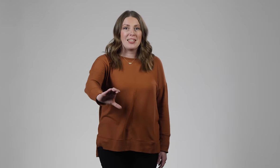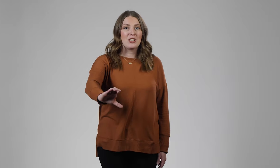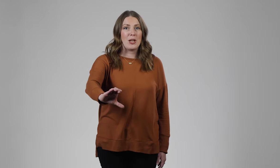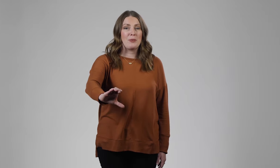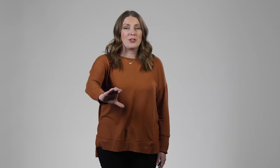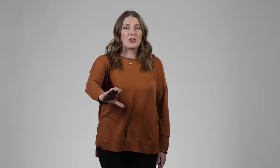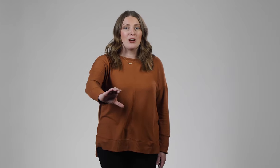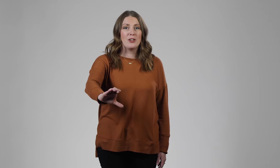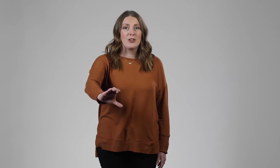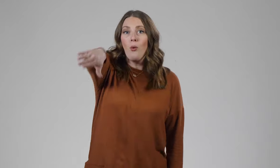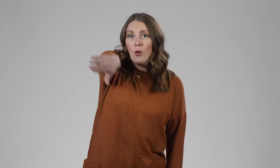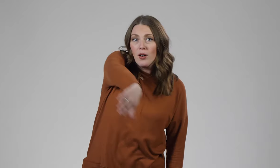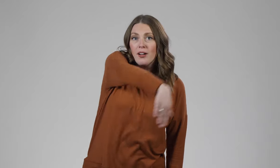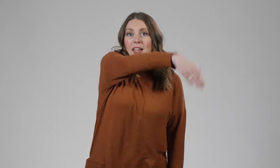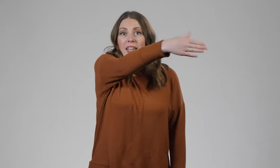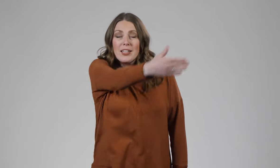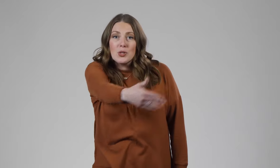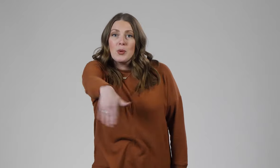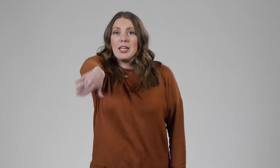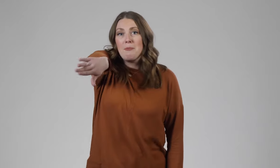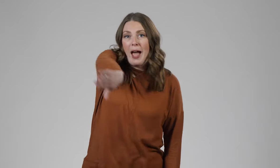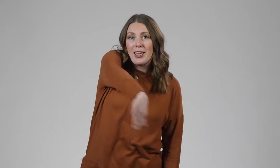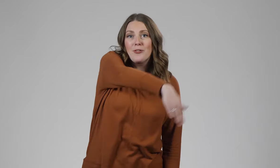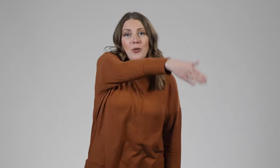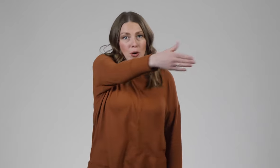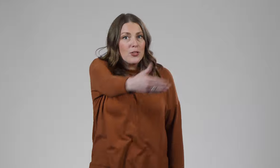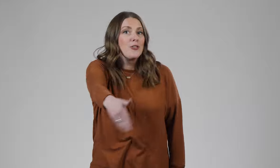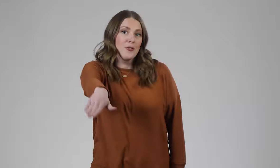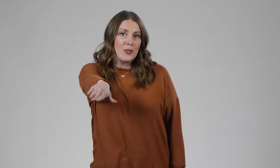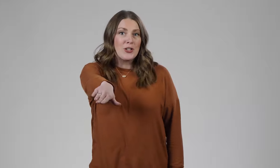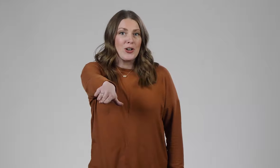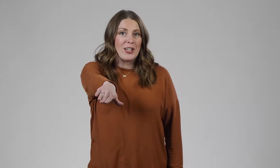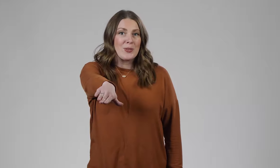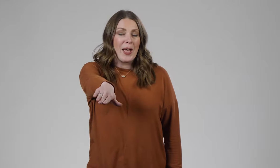the shape of the trunk or it's swinging back and forth for the trunk as well.